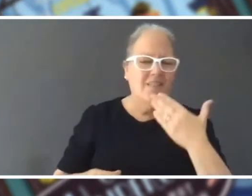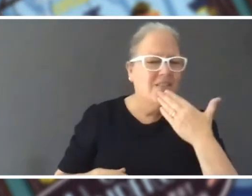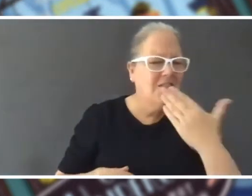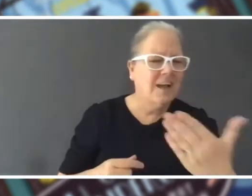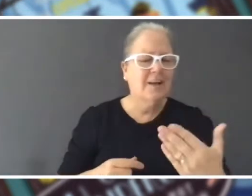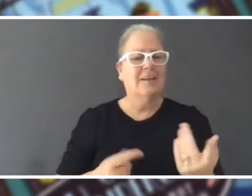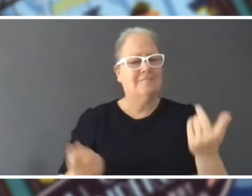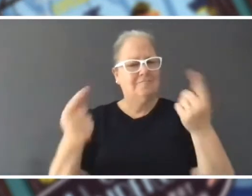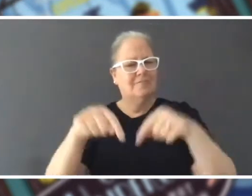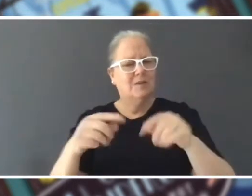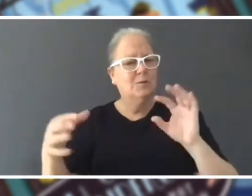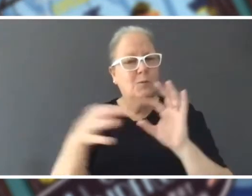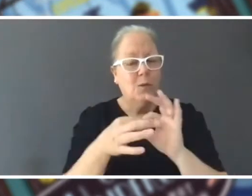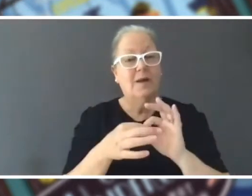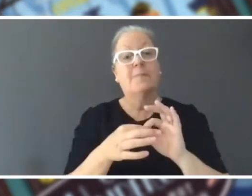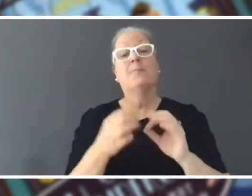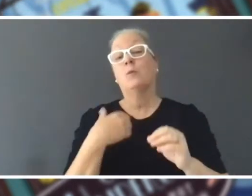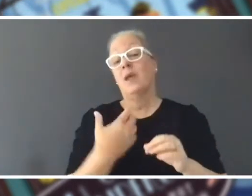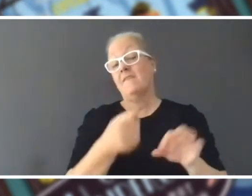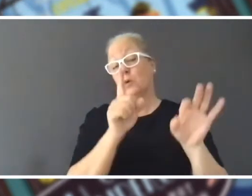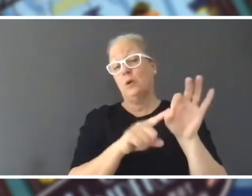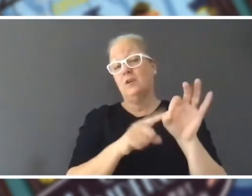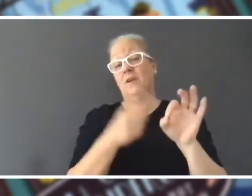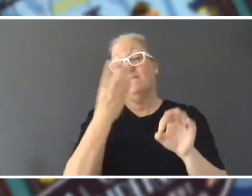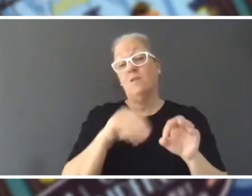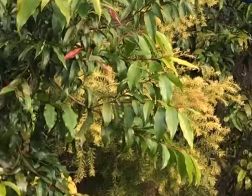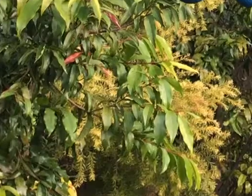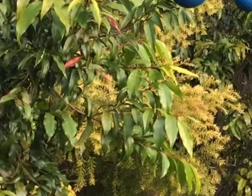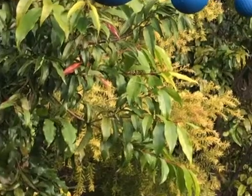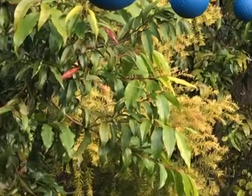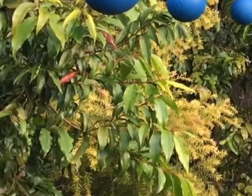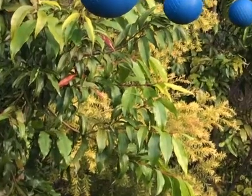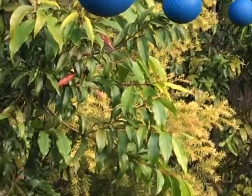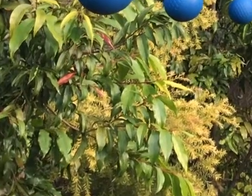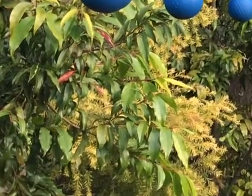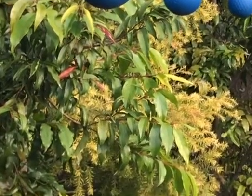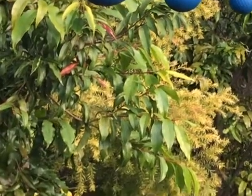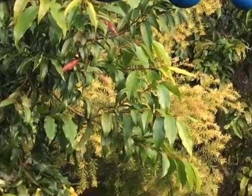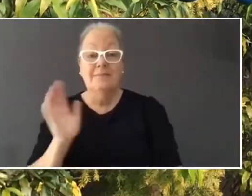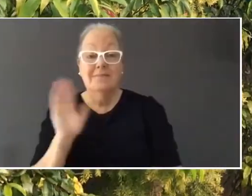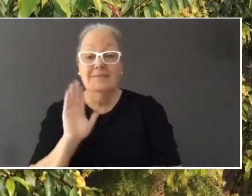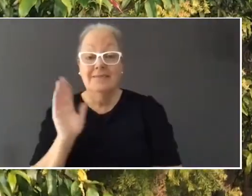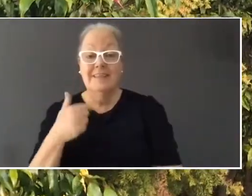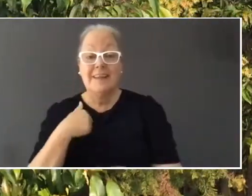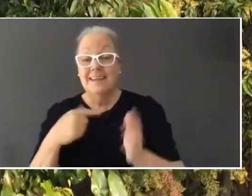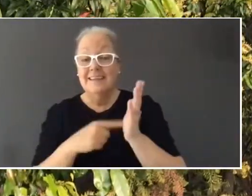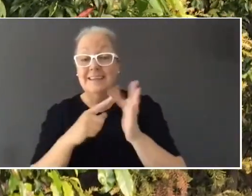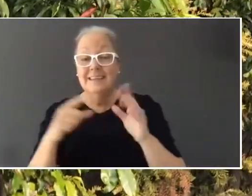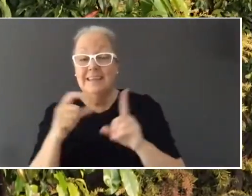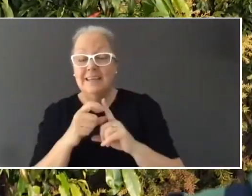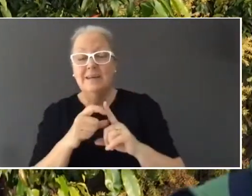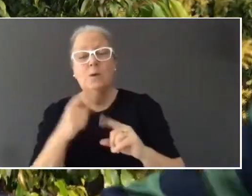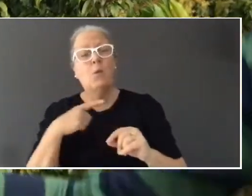and first we have a question from young reader Ted.